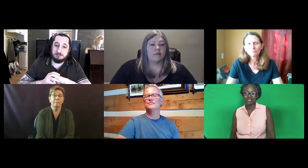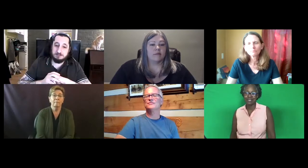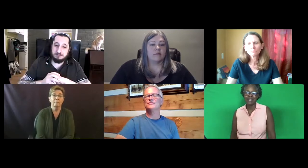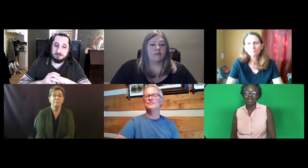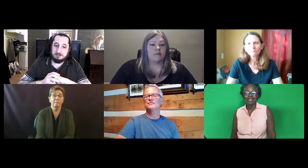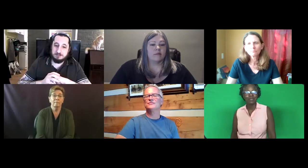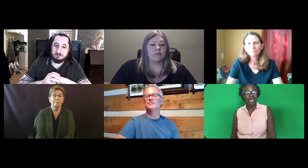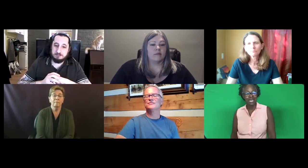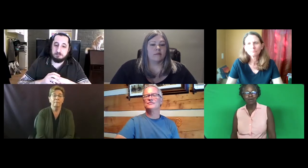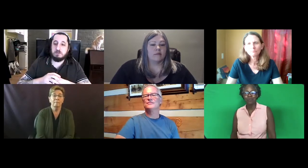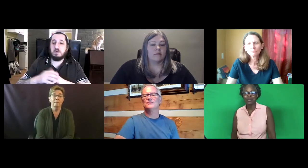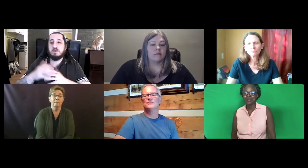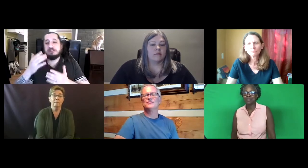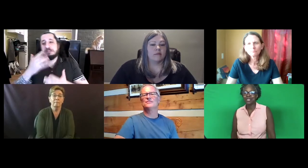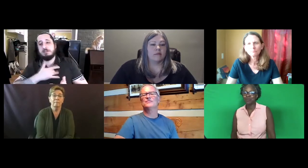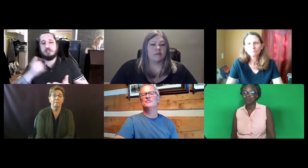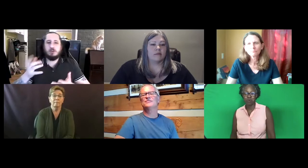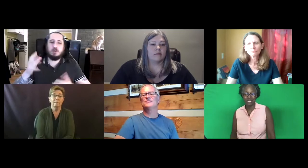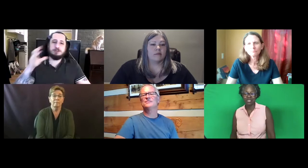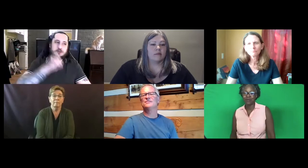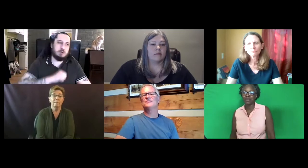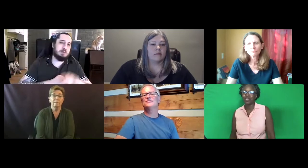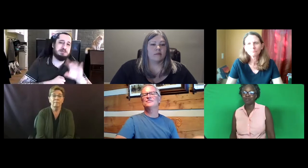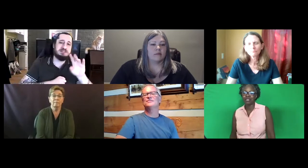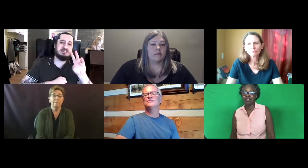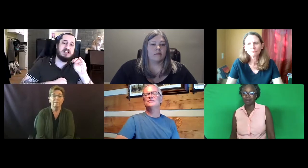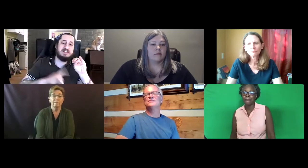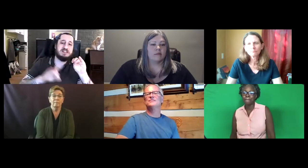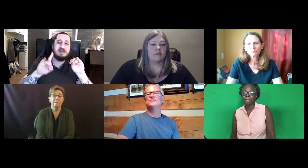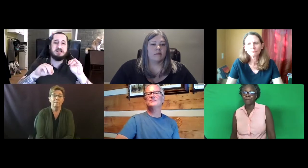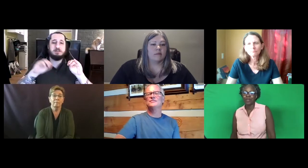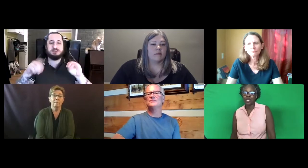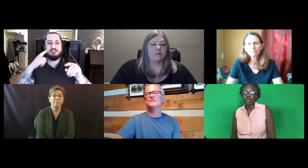Then we came up with something that -- points that we agreed on.